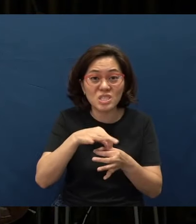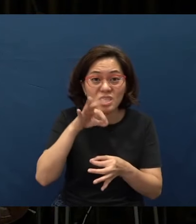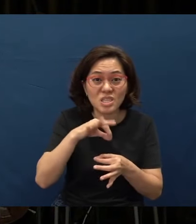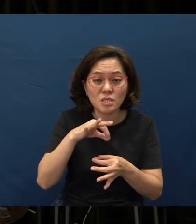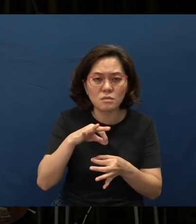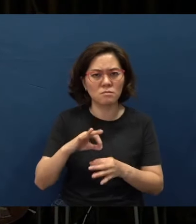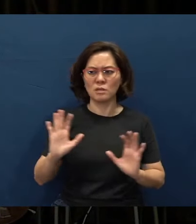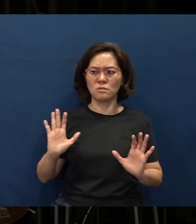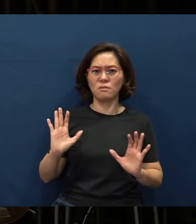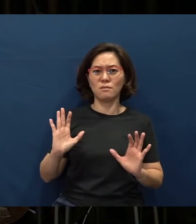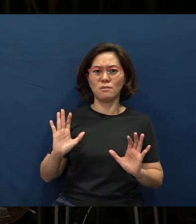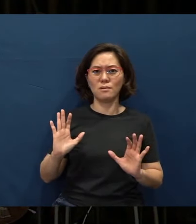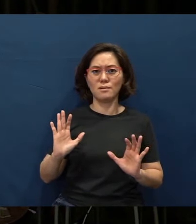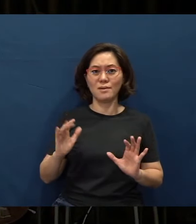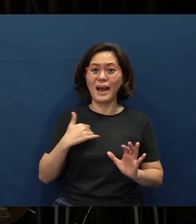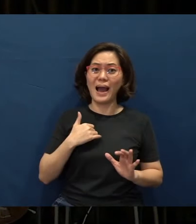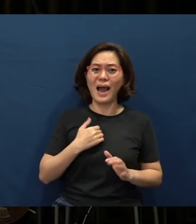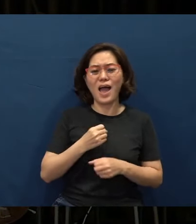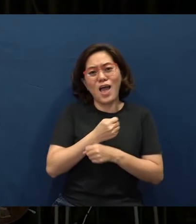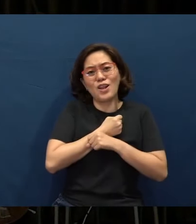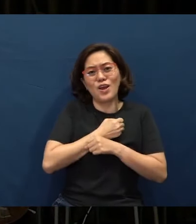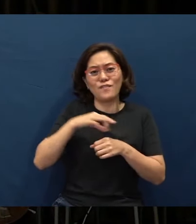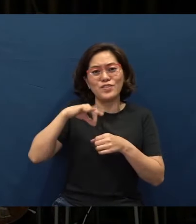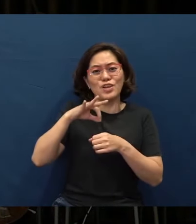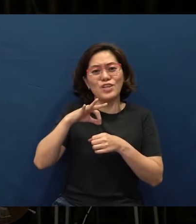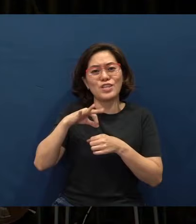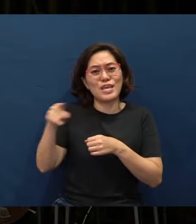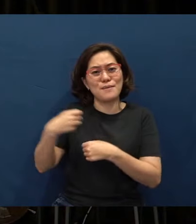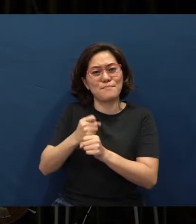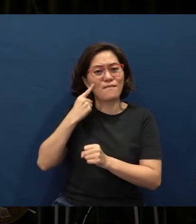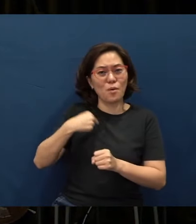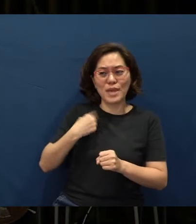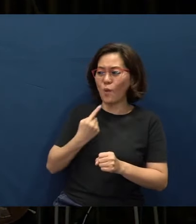And I loved the teh-C that he always made, (so) I’d always say yes.